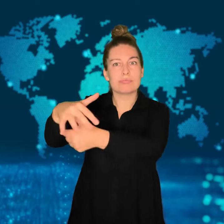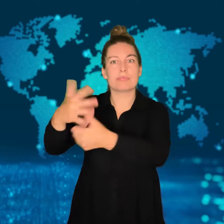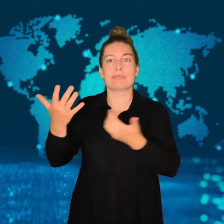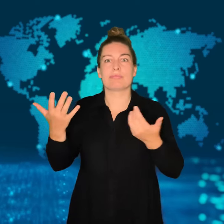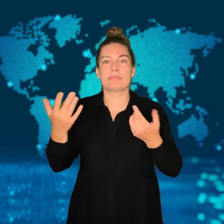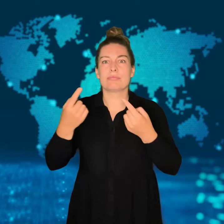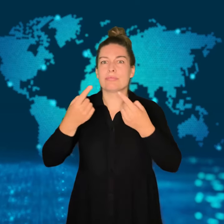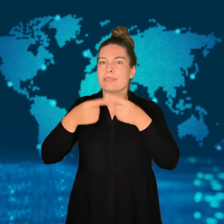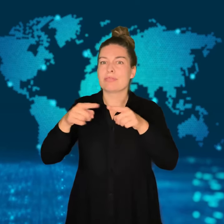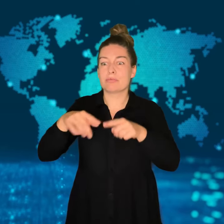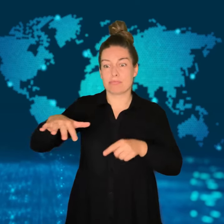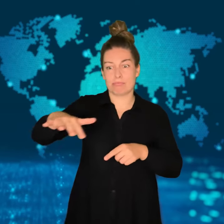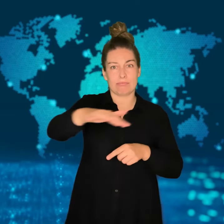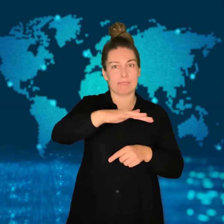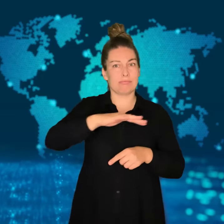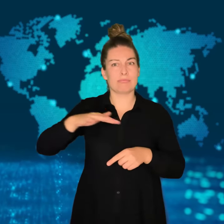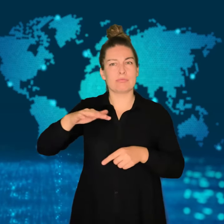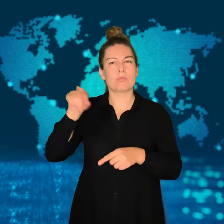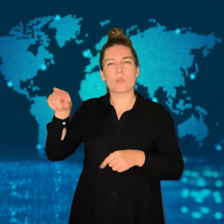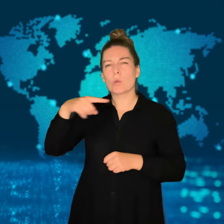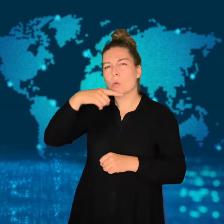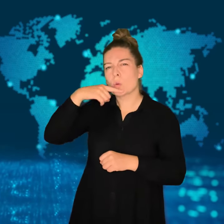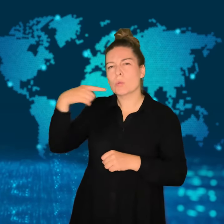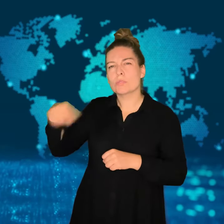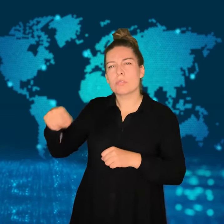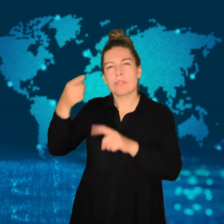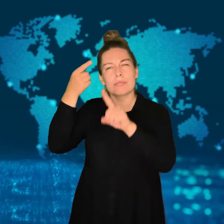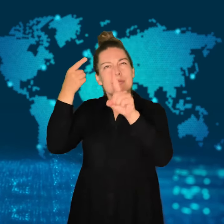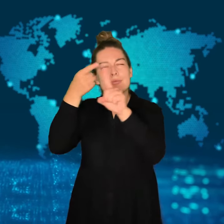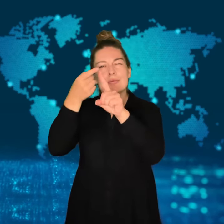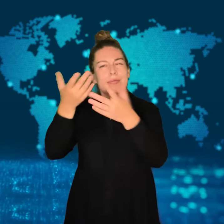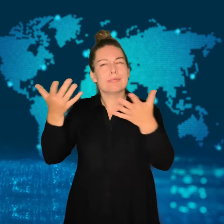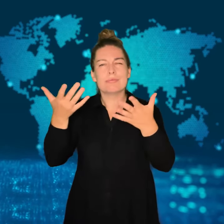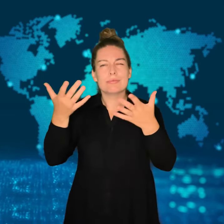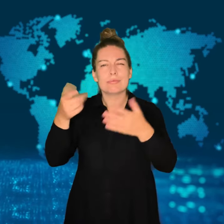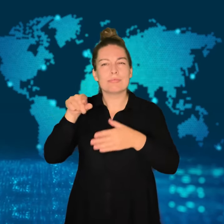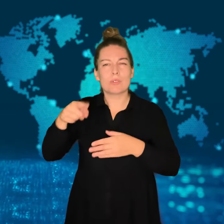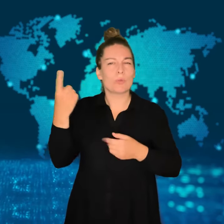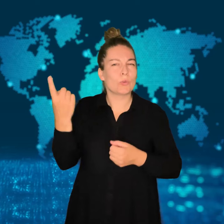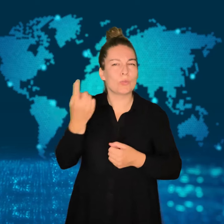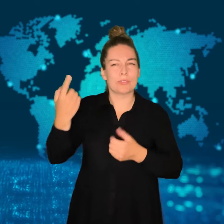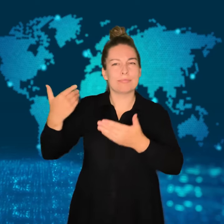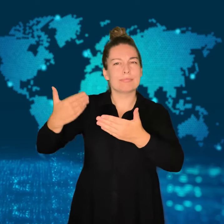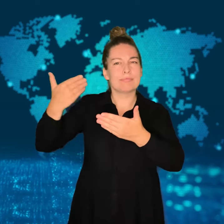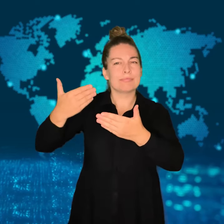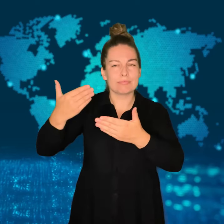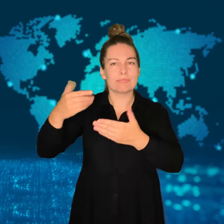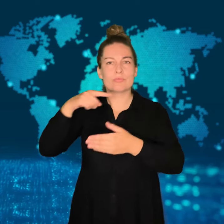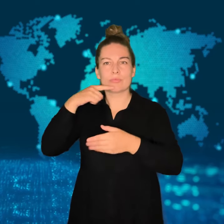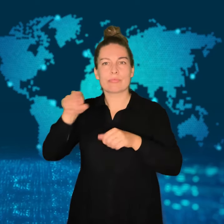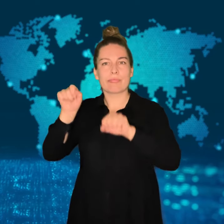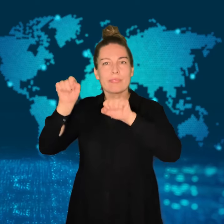They also removed the Russian supplies that were in warehouses.